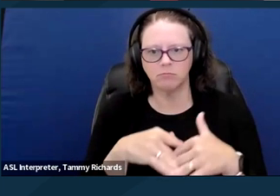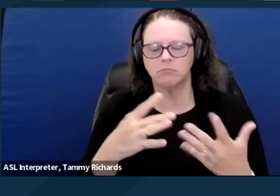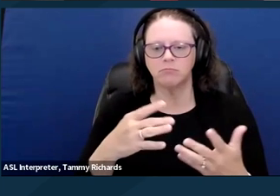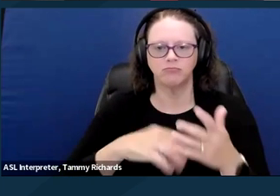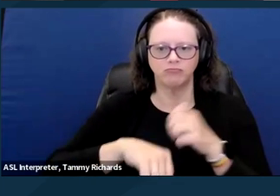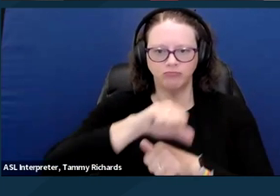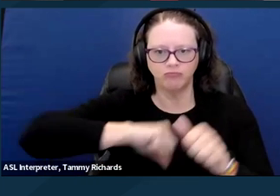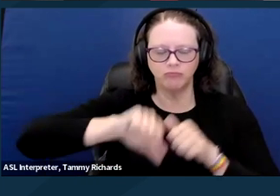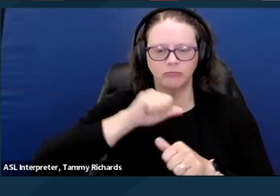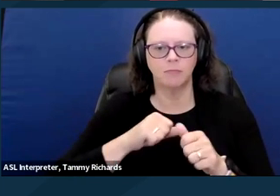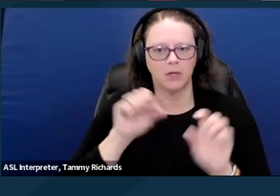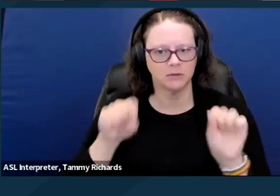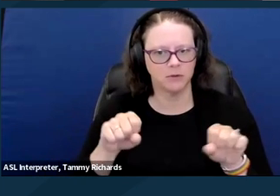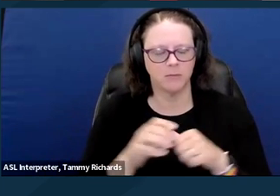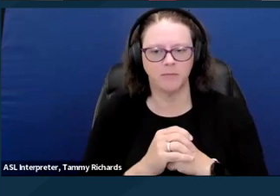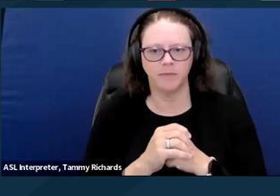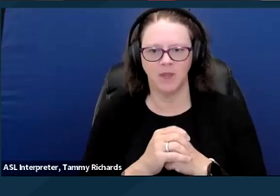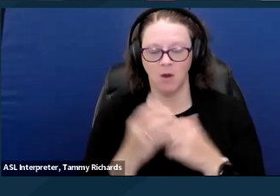found that Kentucky is violating the ADA